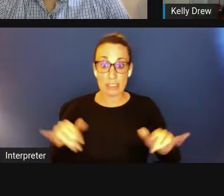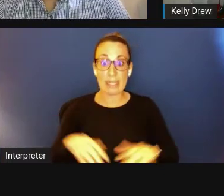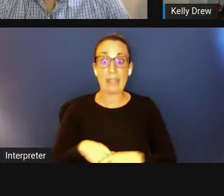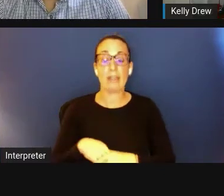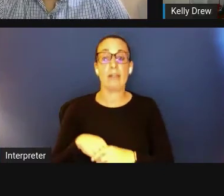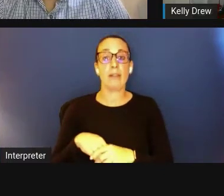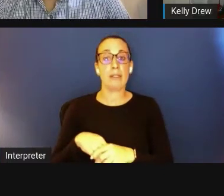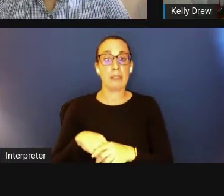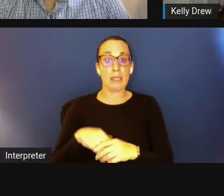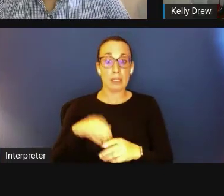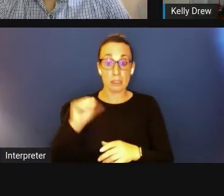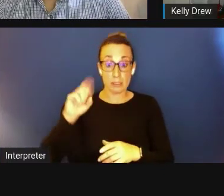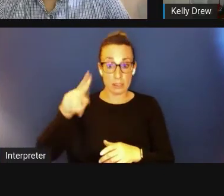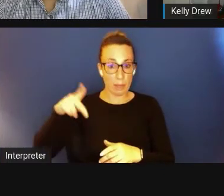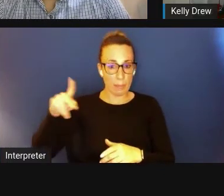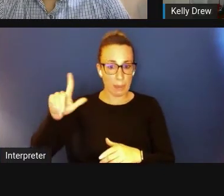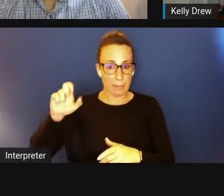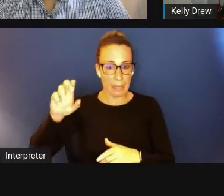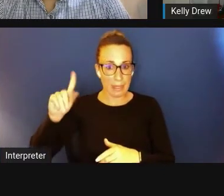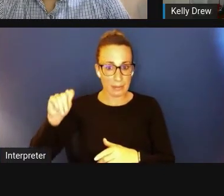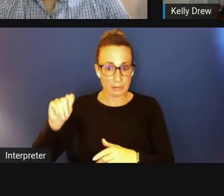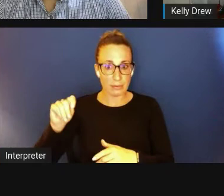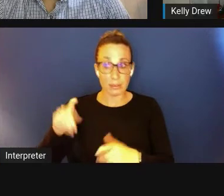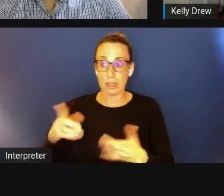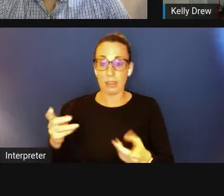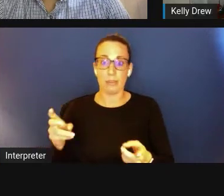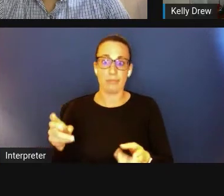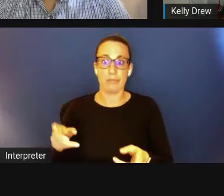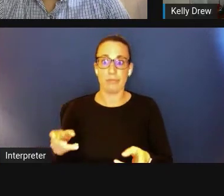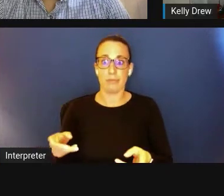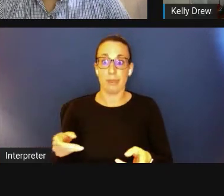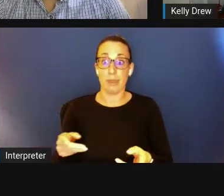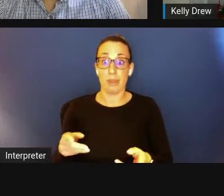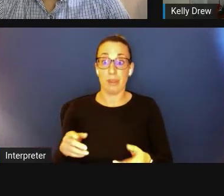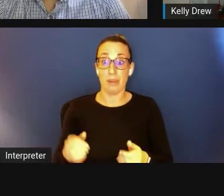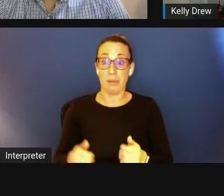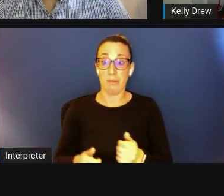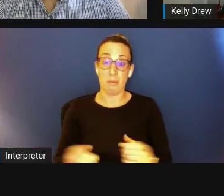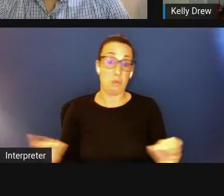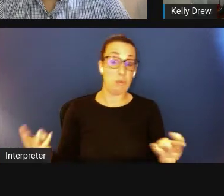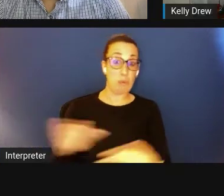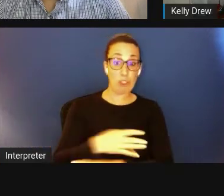the worst diversity supplement is that which adds no value.